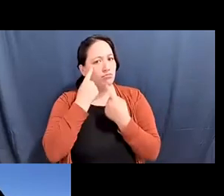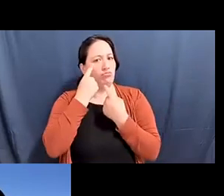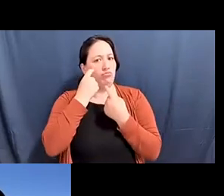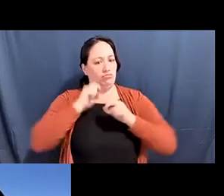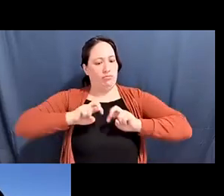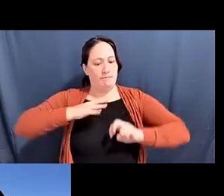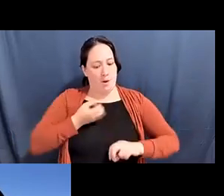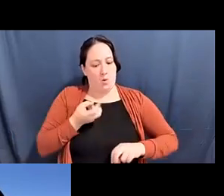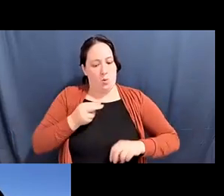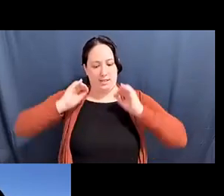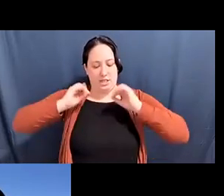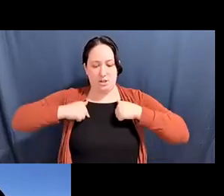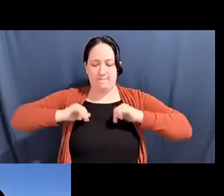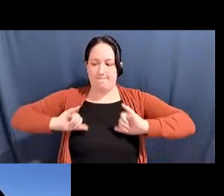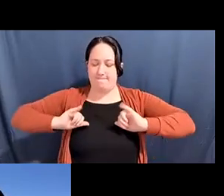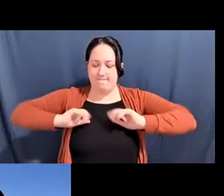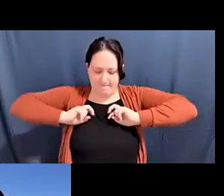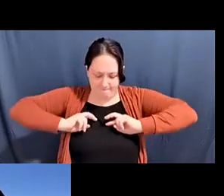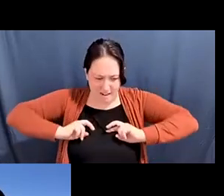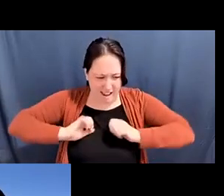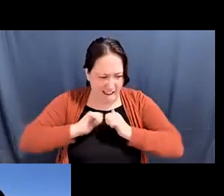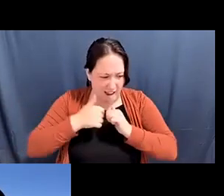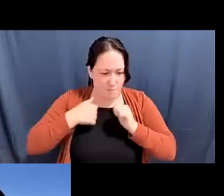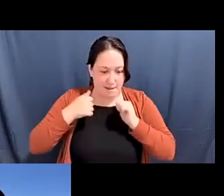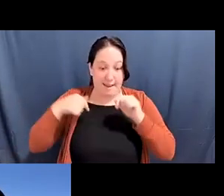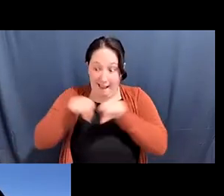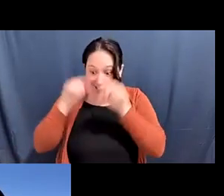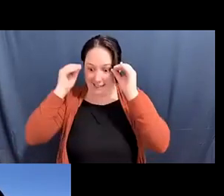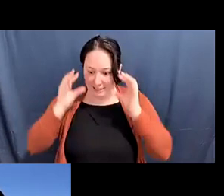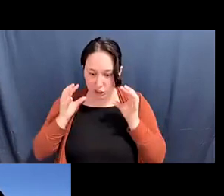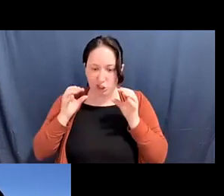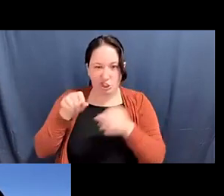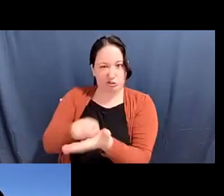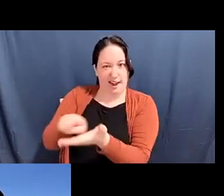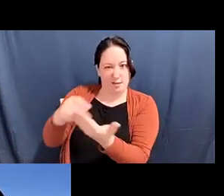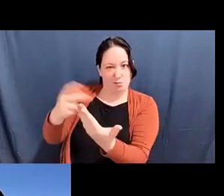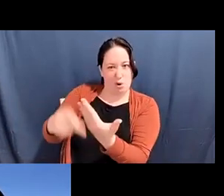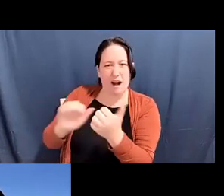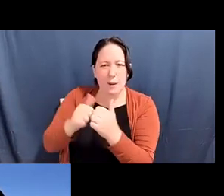Katherine Lee: And to think, okay, what can I do as an instructor in this writing program, to begin